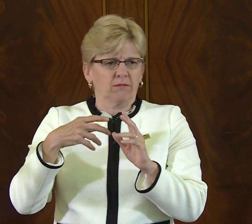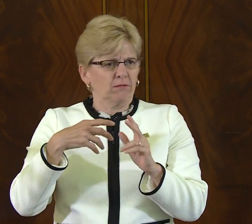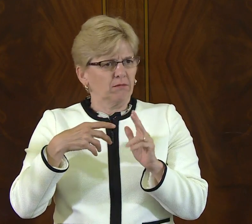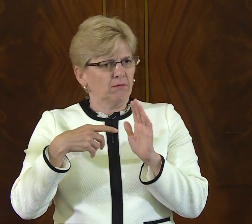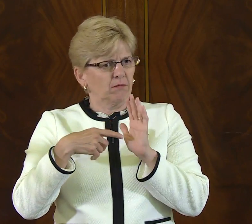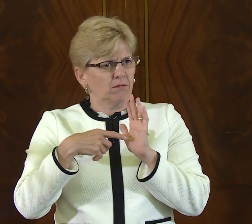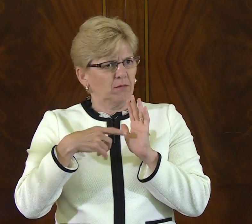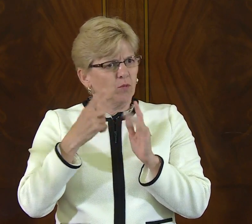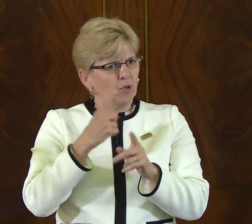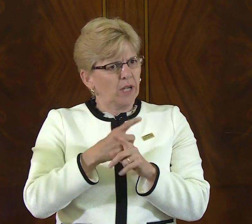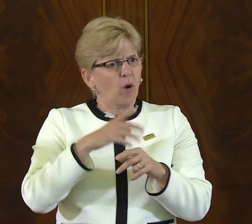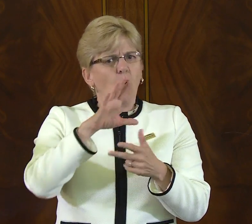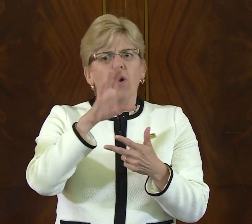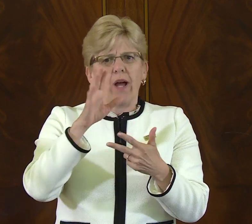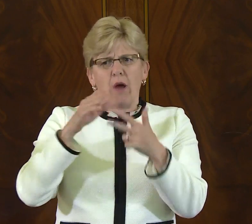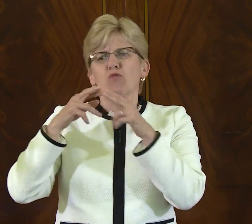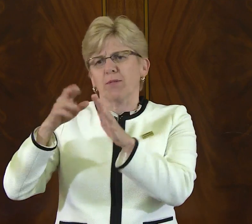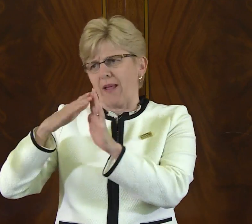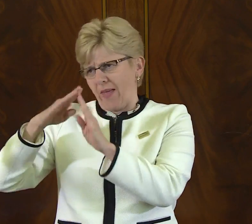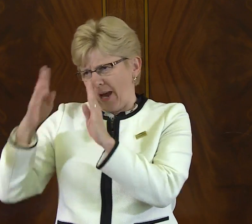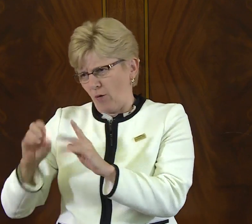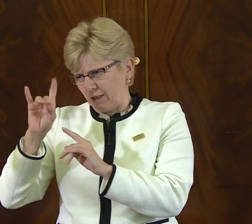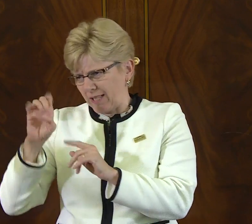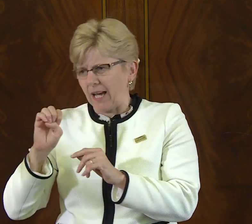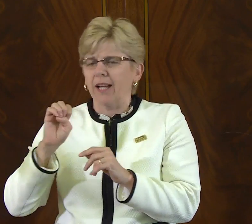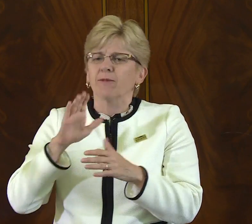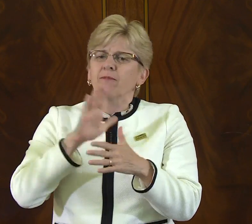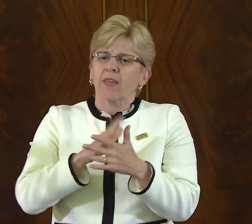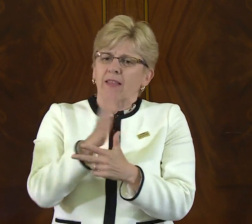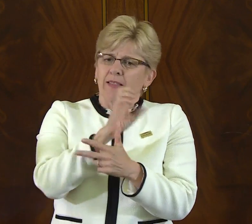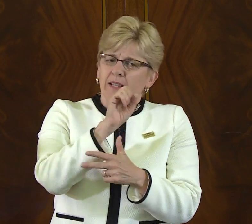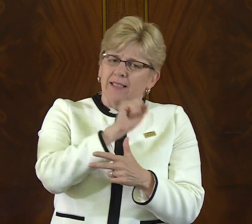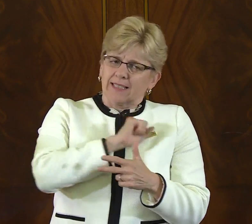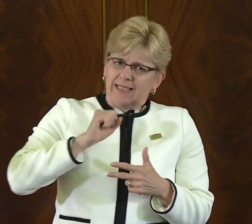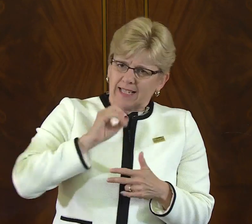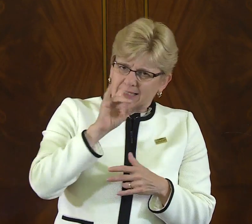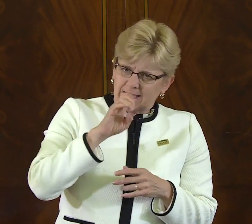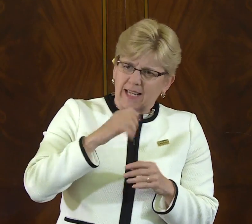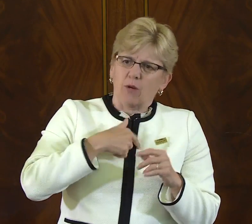of course, Representative Takano and Representative Yoder.